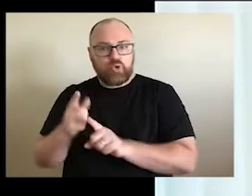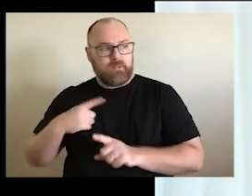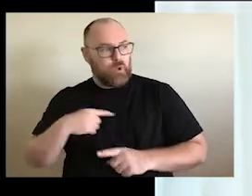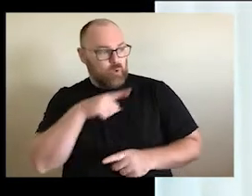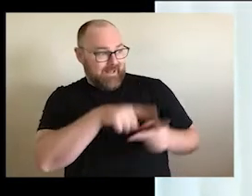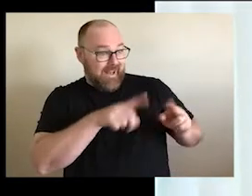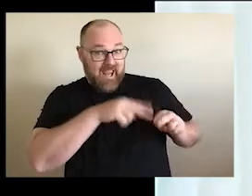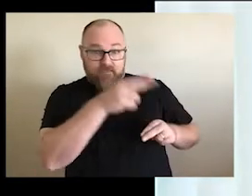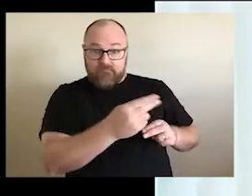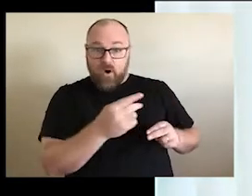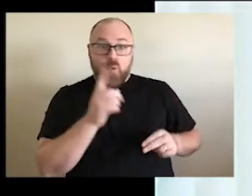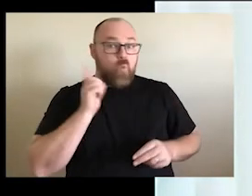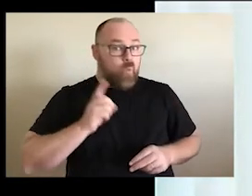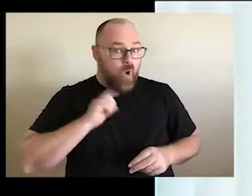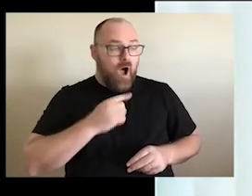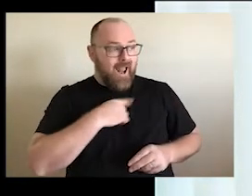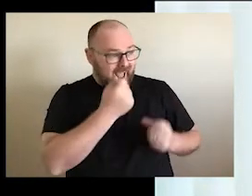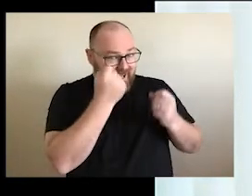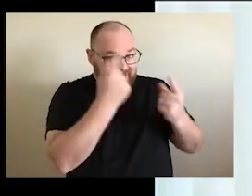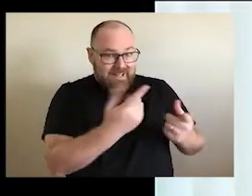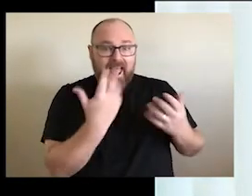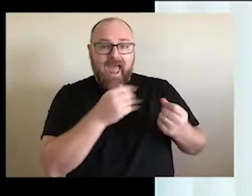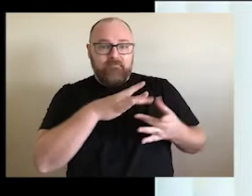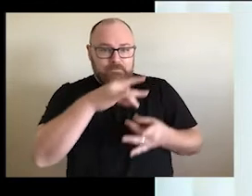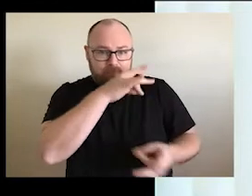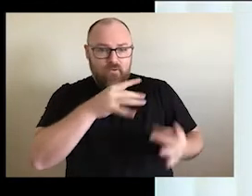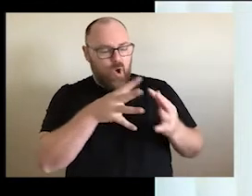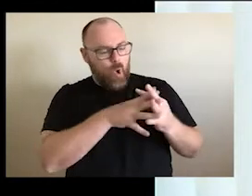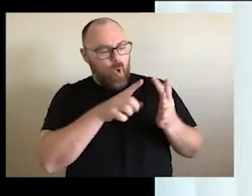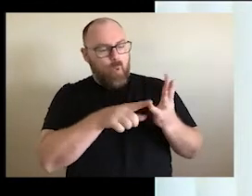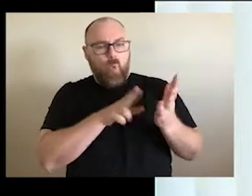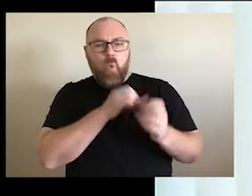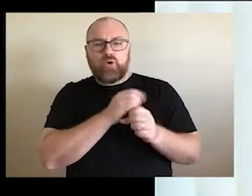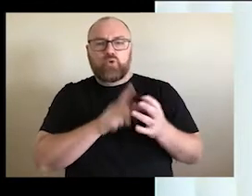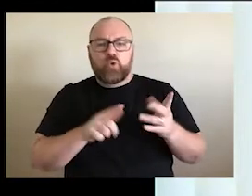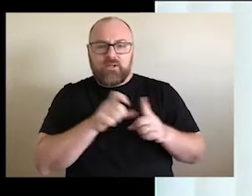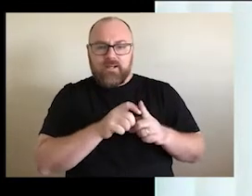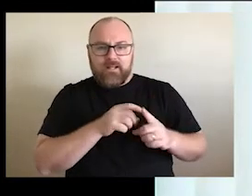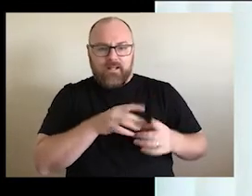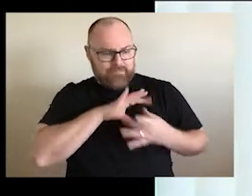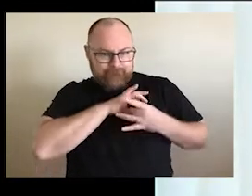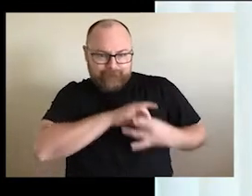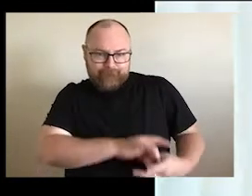understood and had the woongood in their hearts like we do then they would have the same